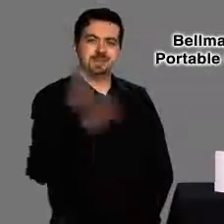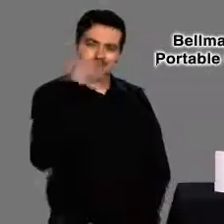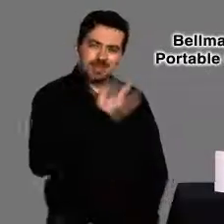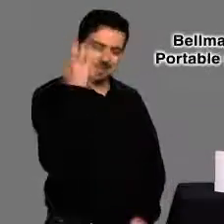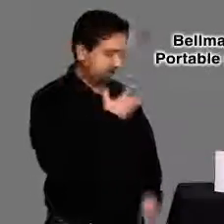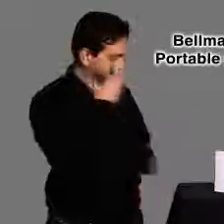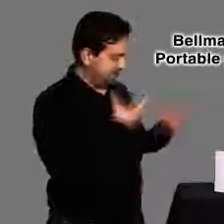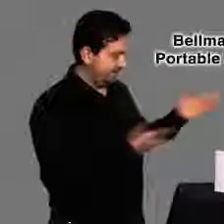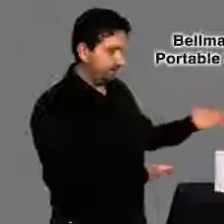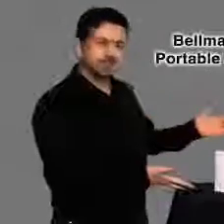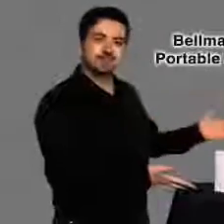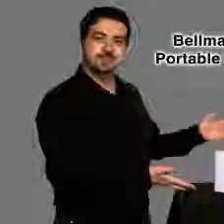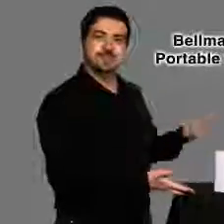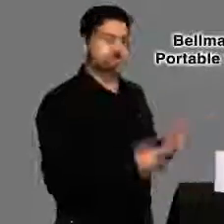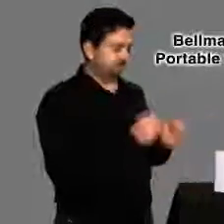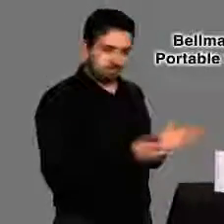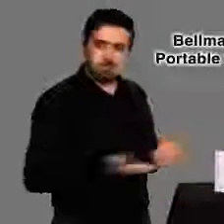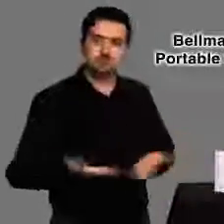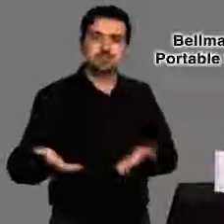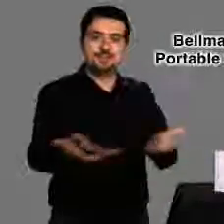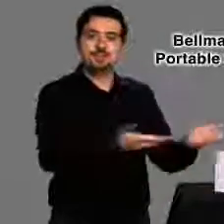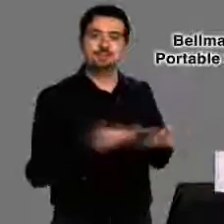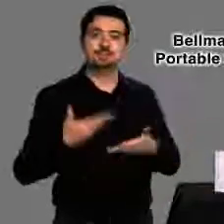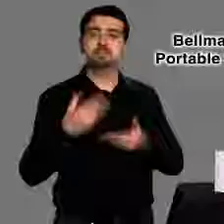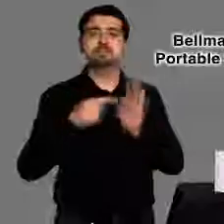This personal receiver allows you to remain mobile –